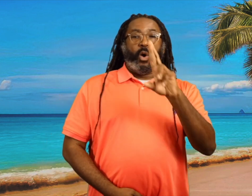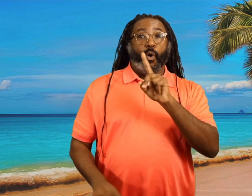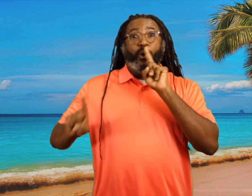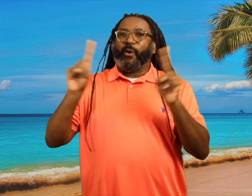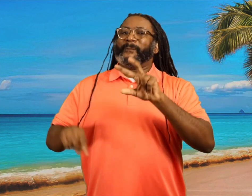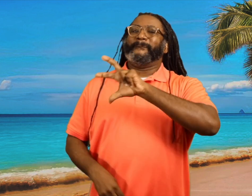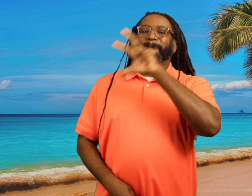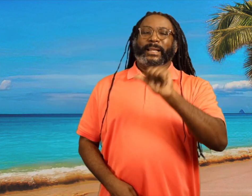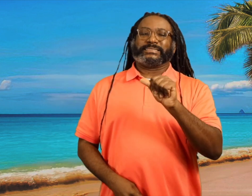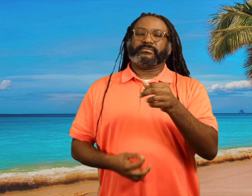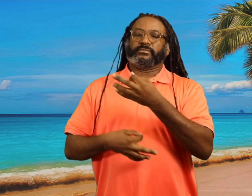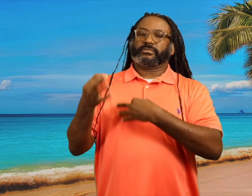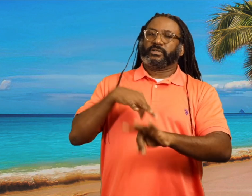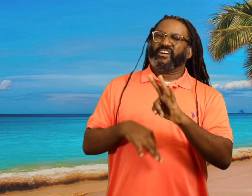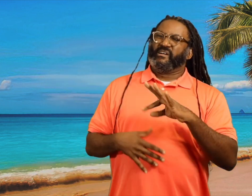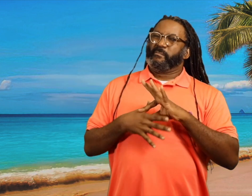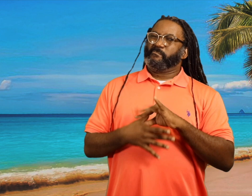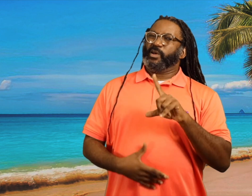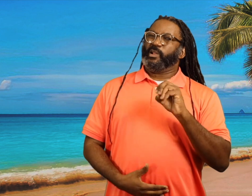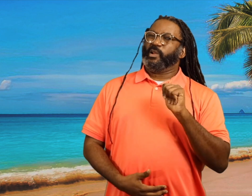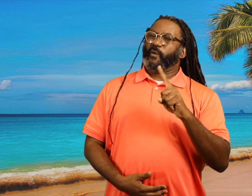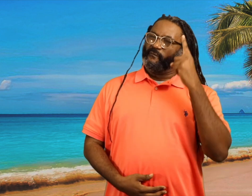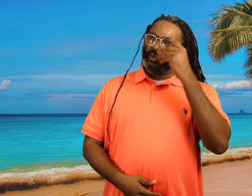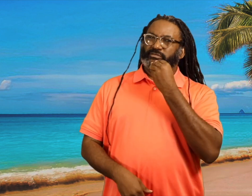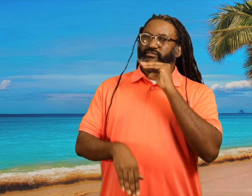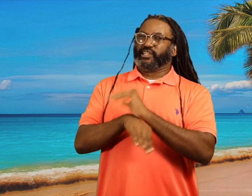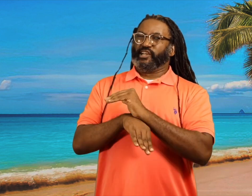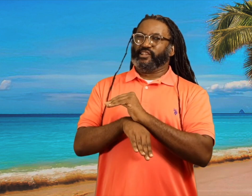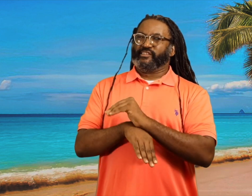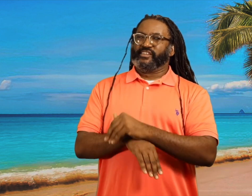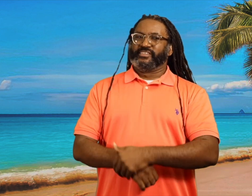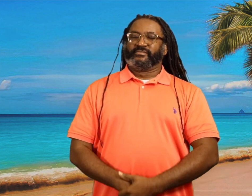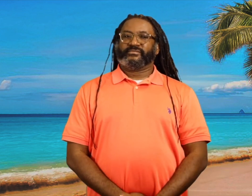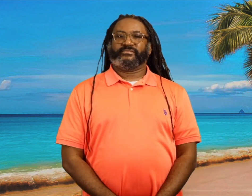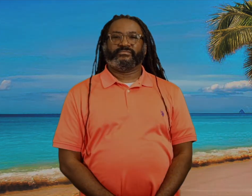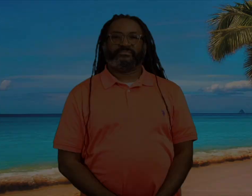or to order pizza instead of having meat loaf for dinner.